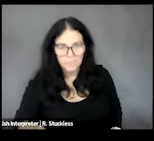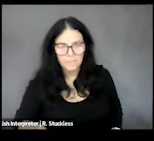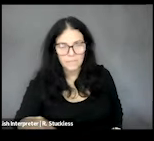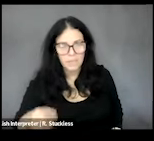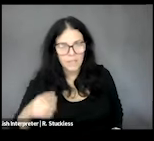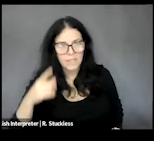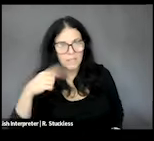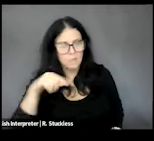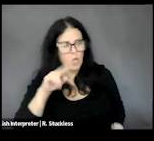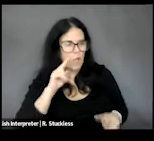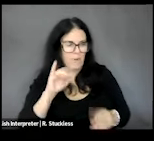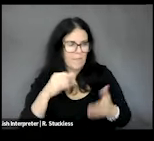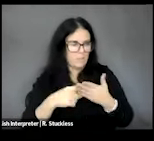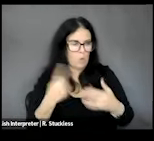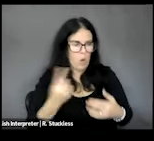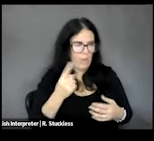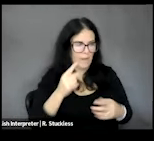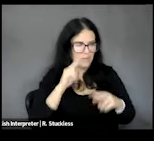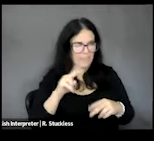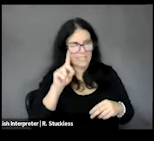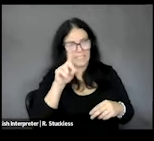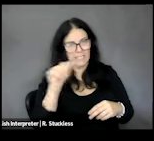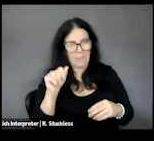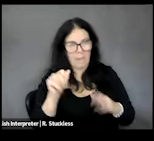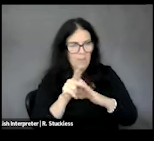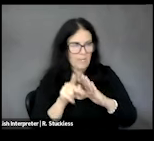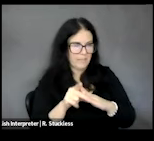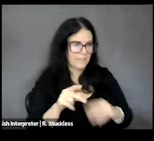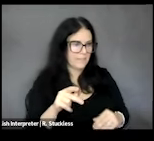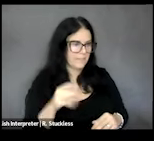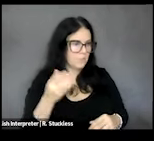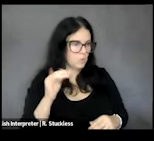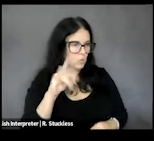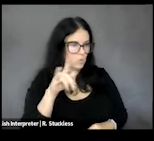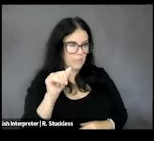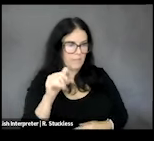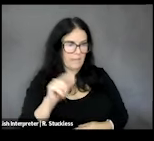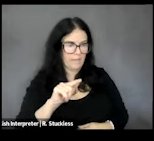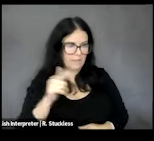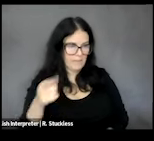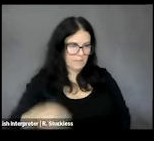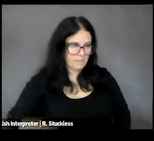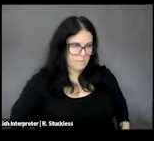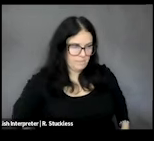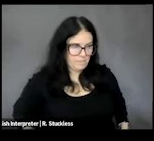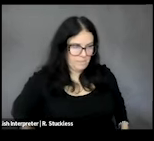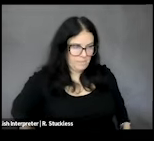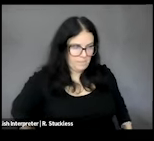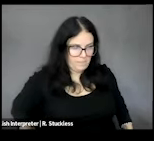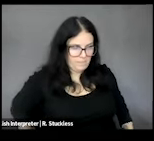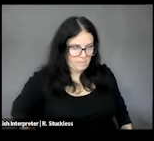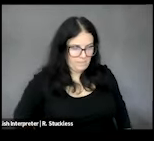policies, so I'm looking forward to that as well. Julia, how about you next? JULIA: Sure! Hi, my name is Julia